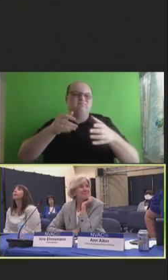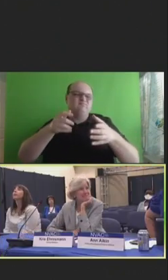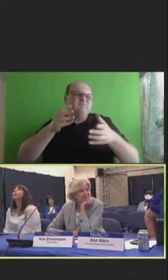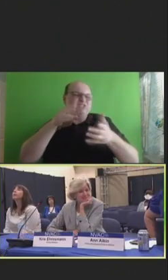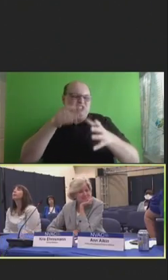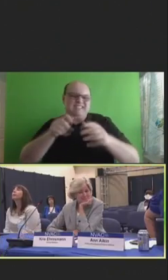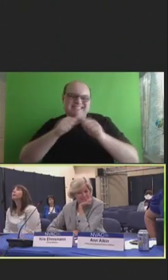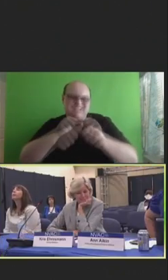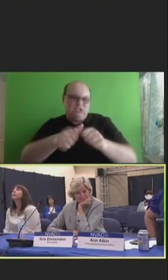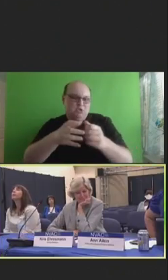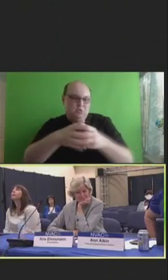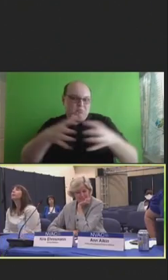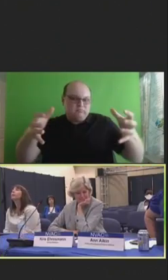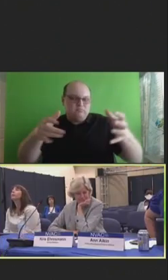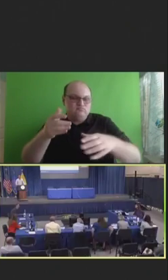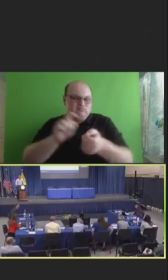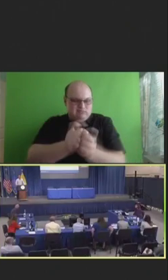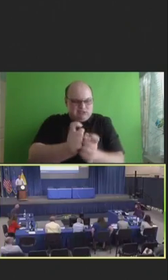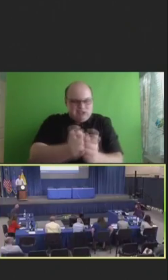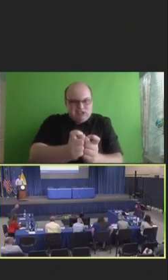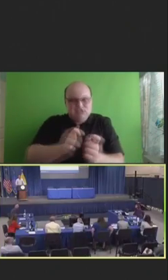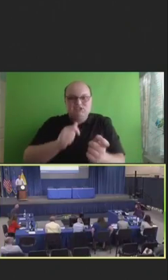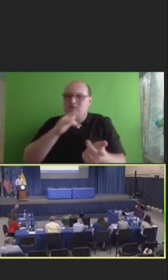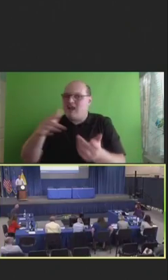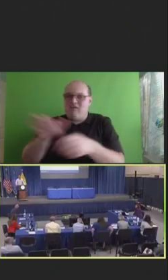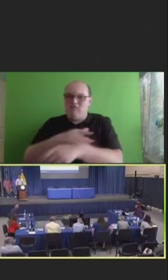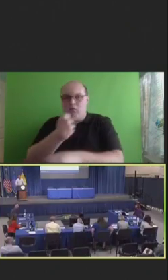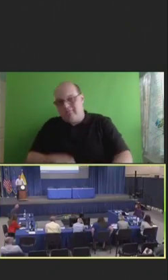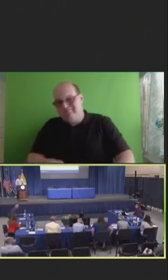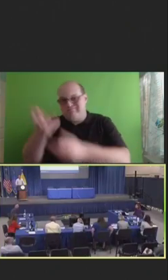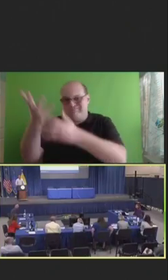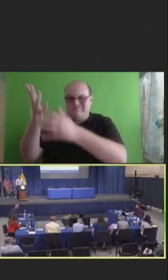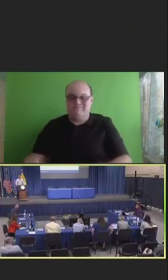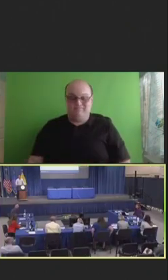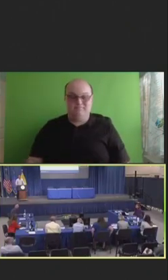Robert Hopkins, Jr.: And I guess again, from my perspective, some of these things